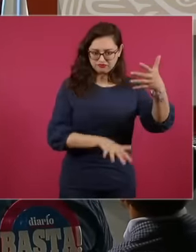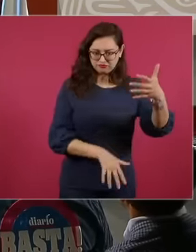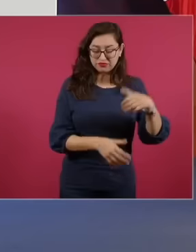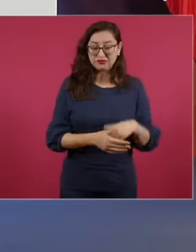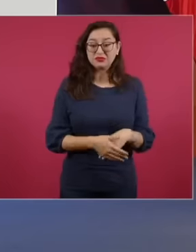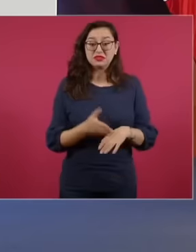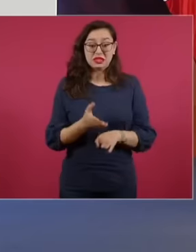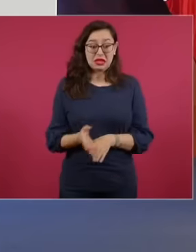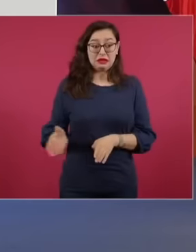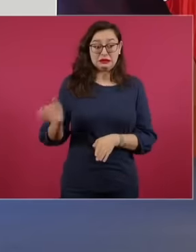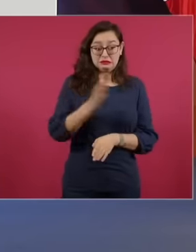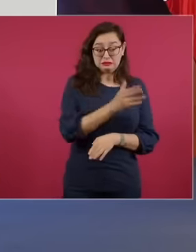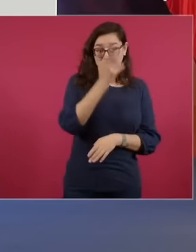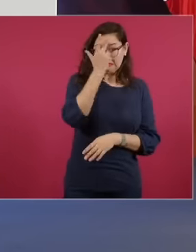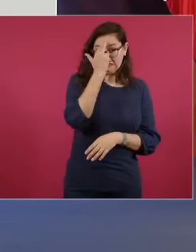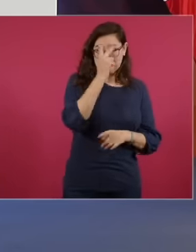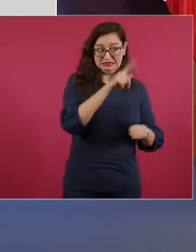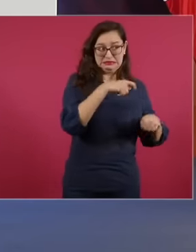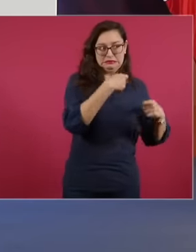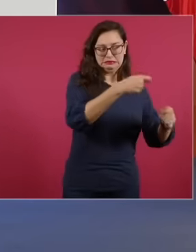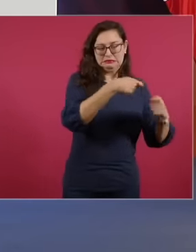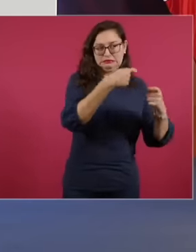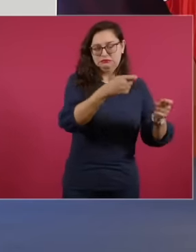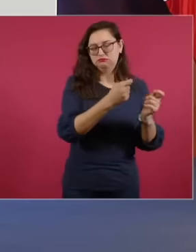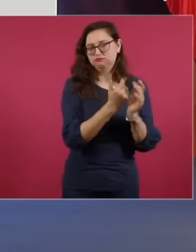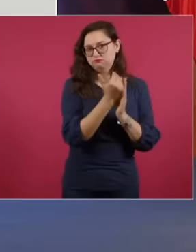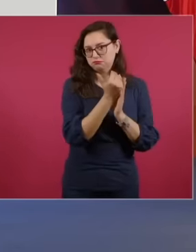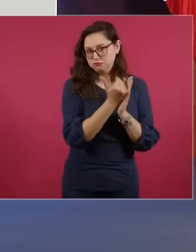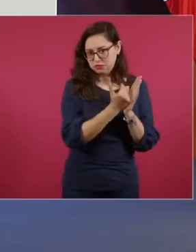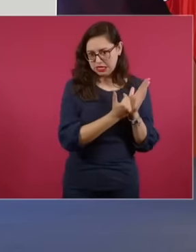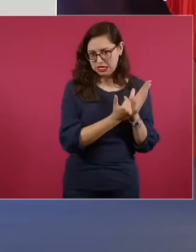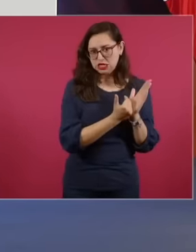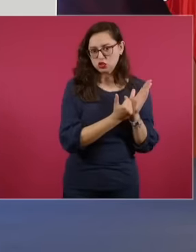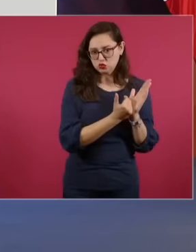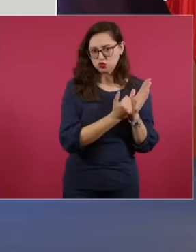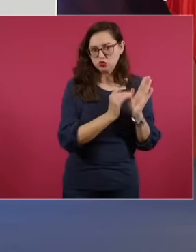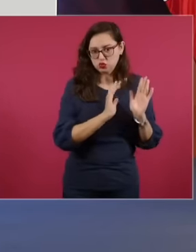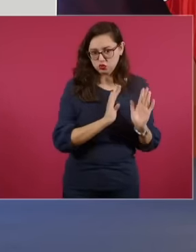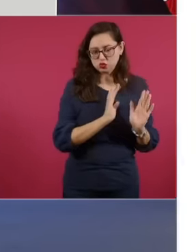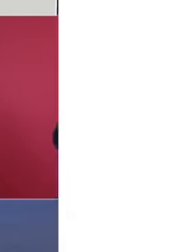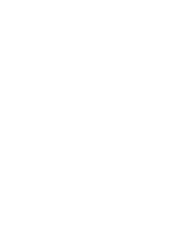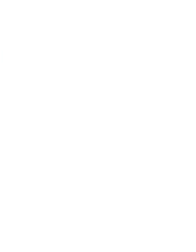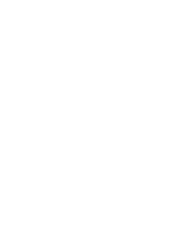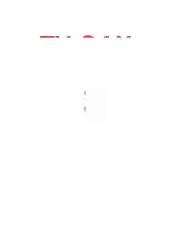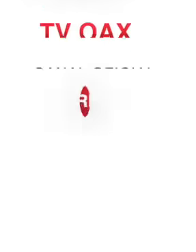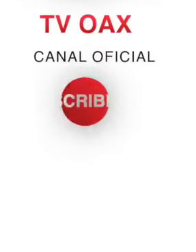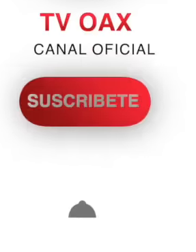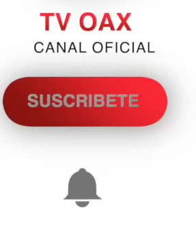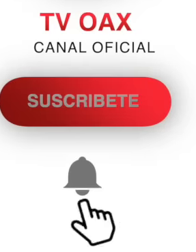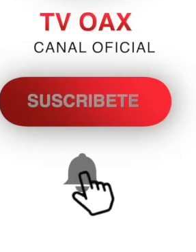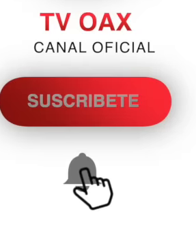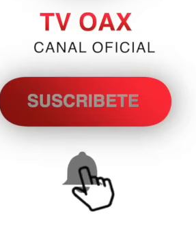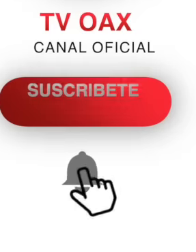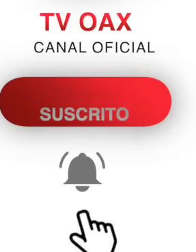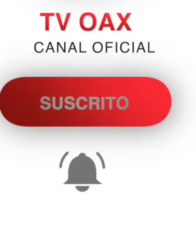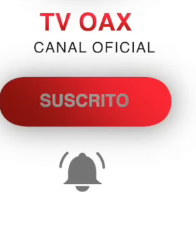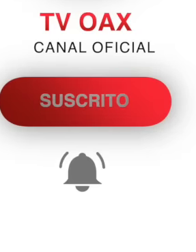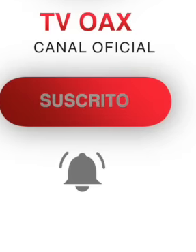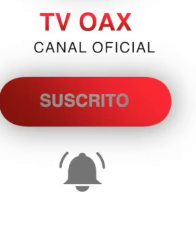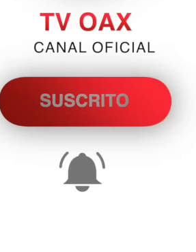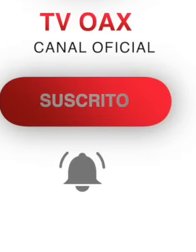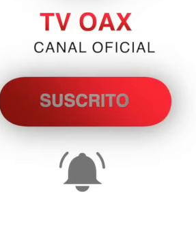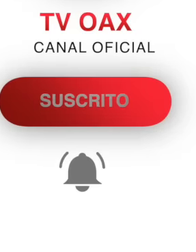carried out. On December 22, 1992,